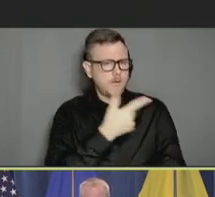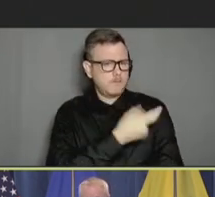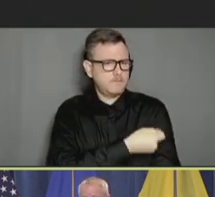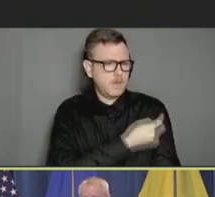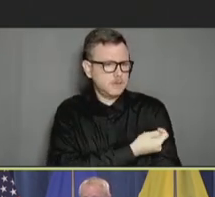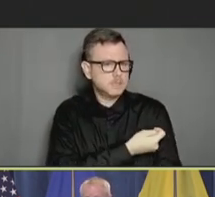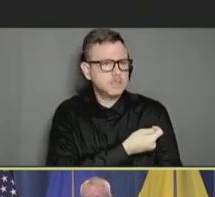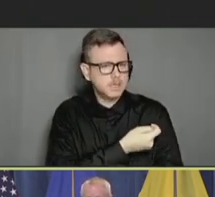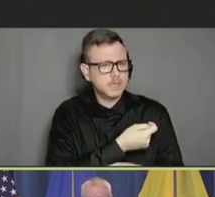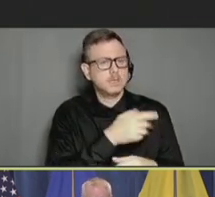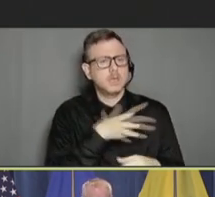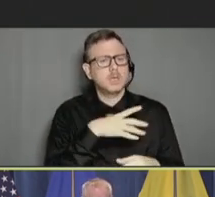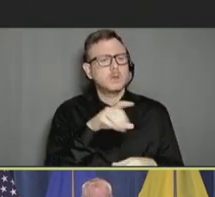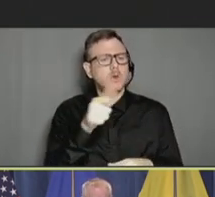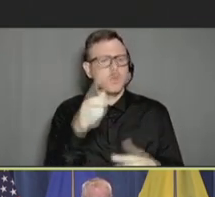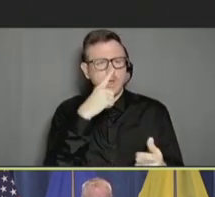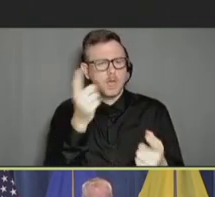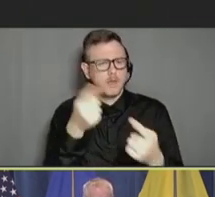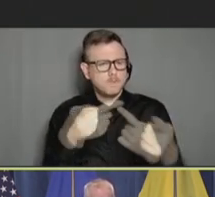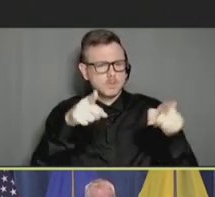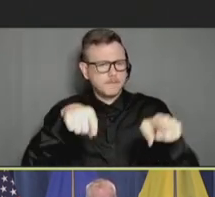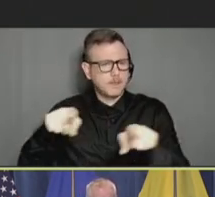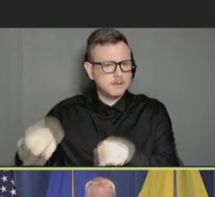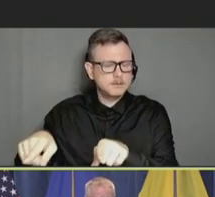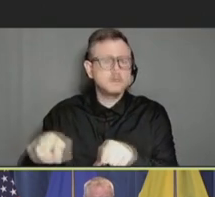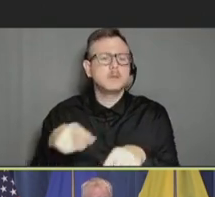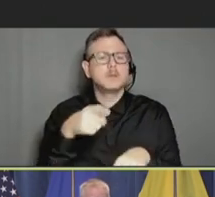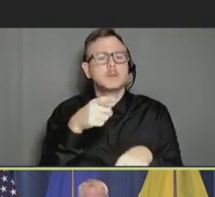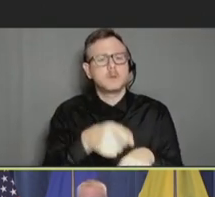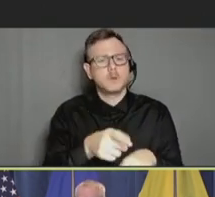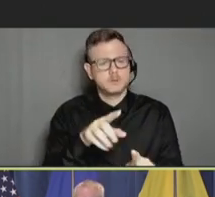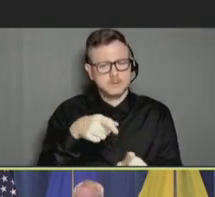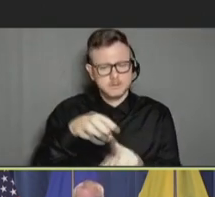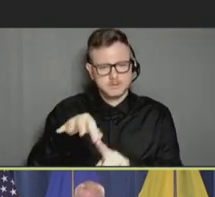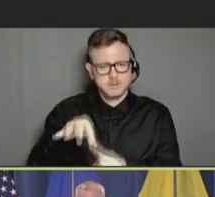events of special interest. We had ongoing shared learning with all of the members of